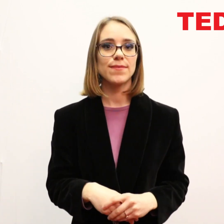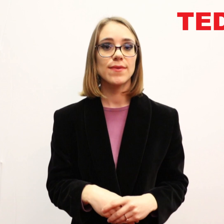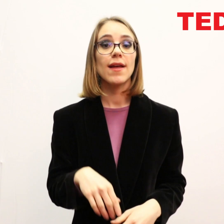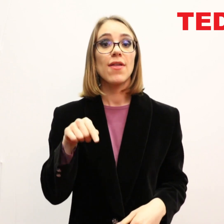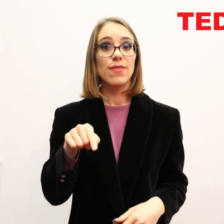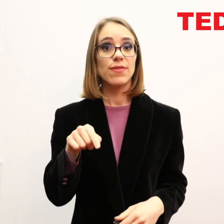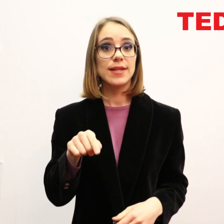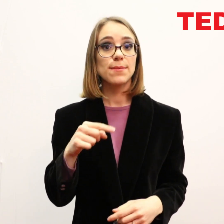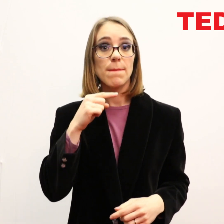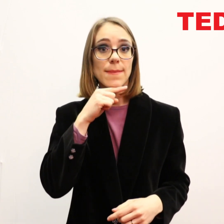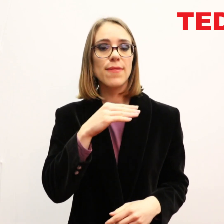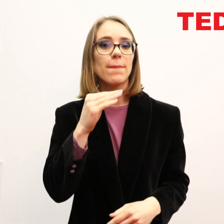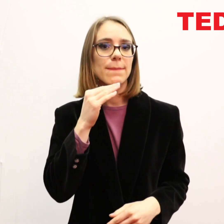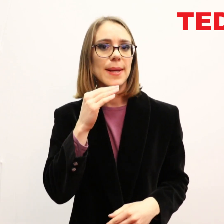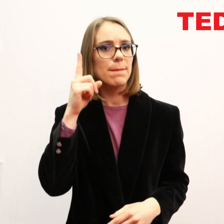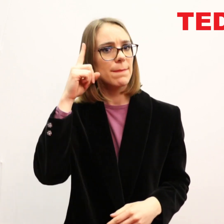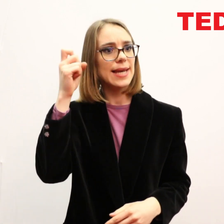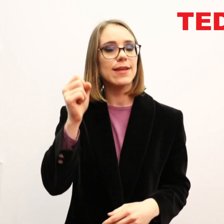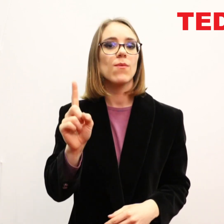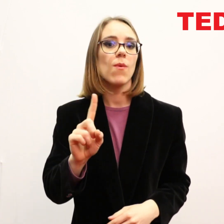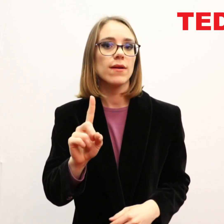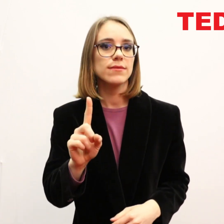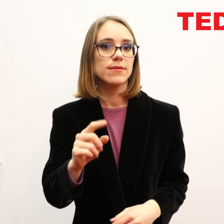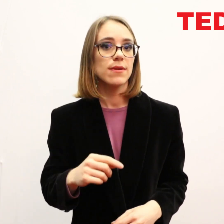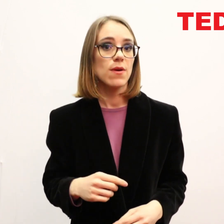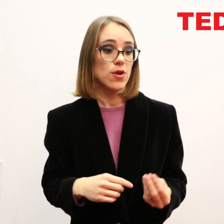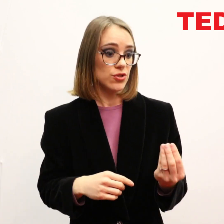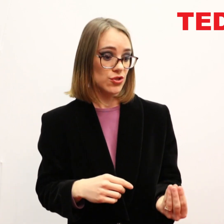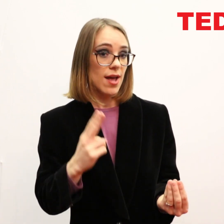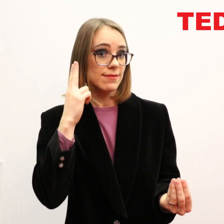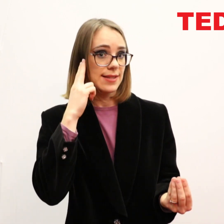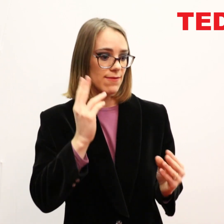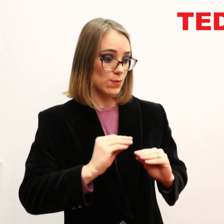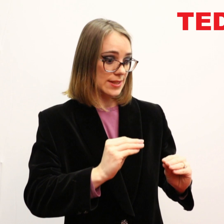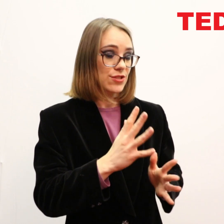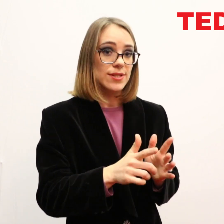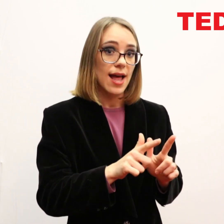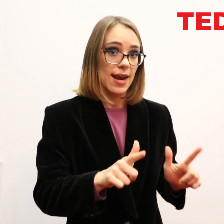This myth had people believing that if deaf children were taught sign language